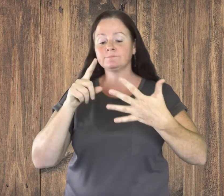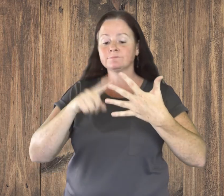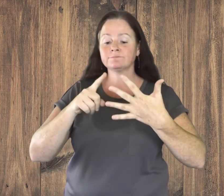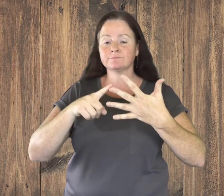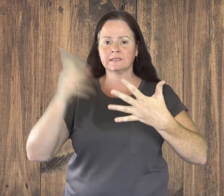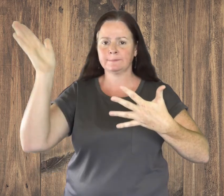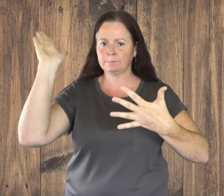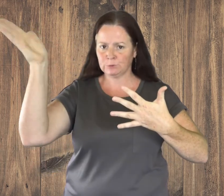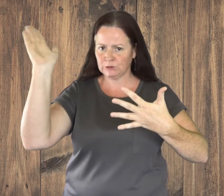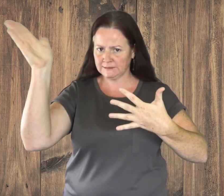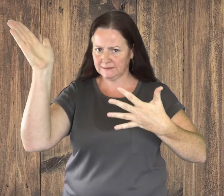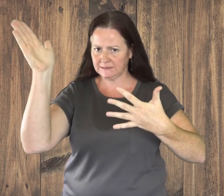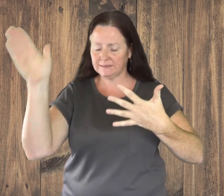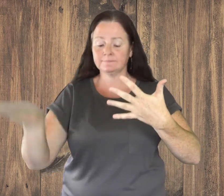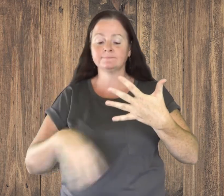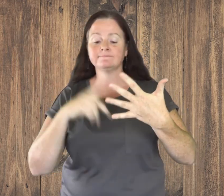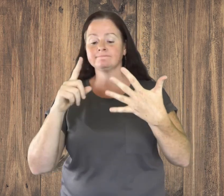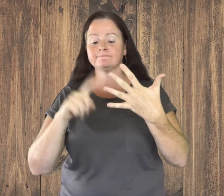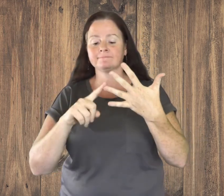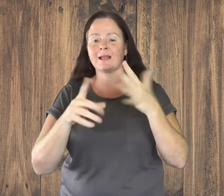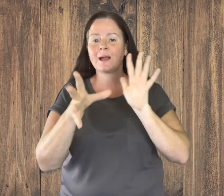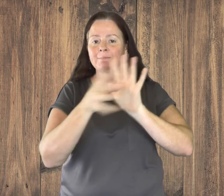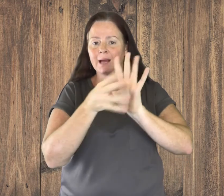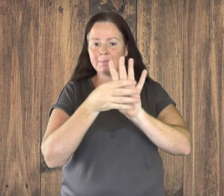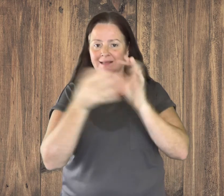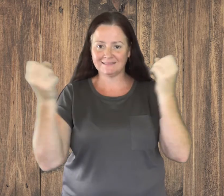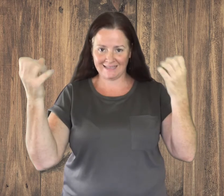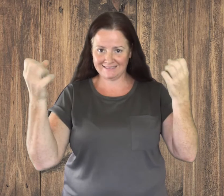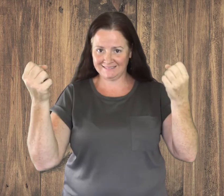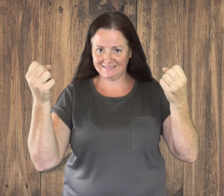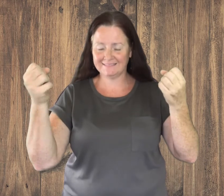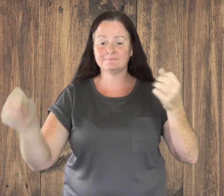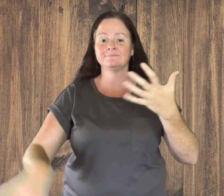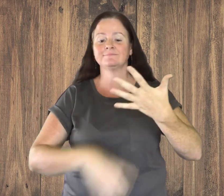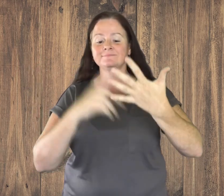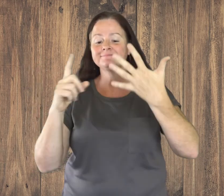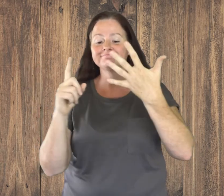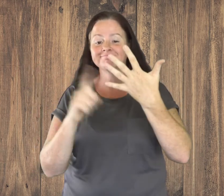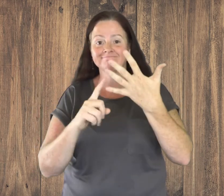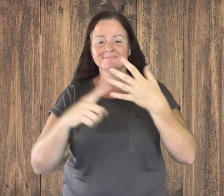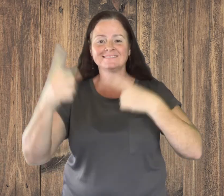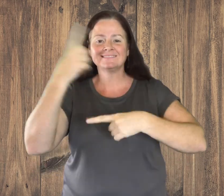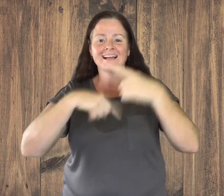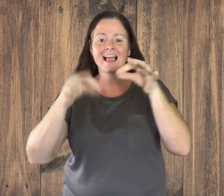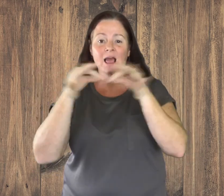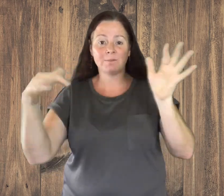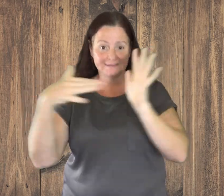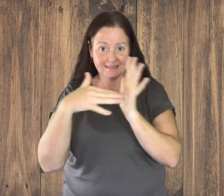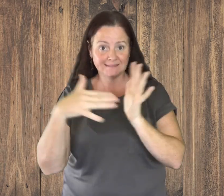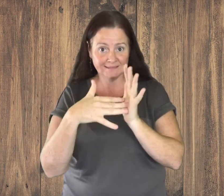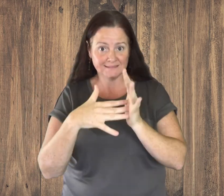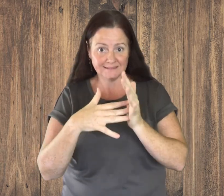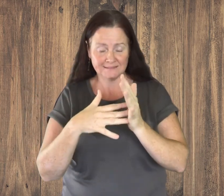Presentation Published Signing Sign Language Study